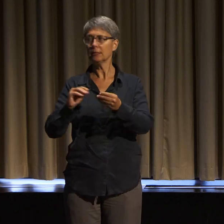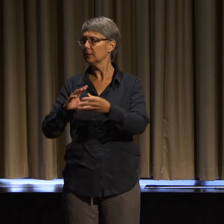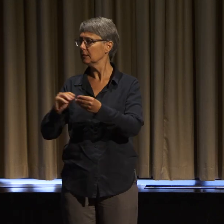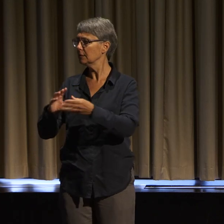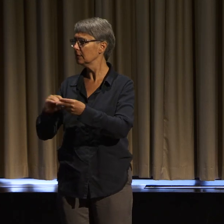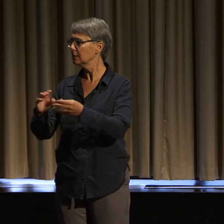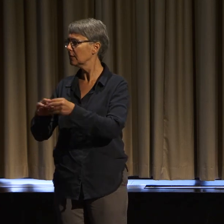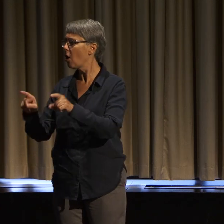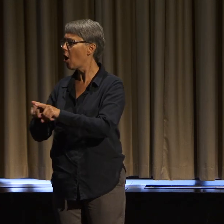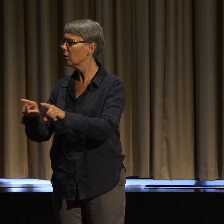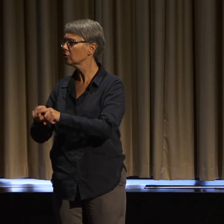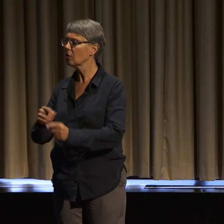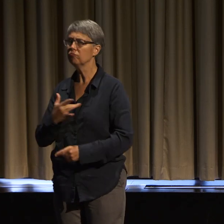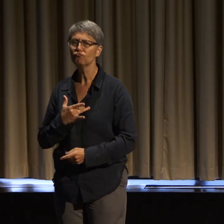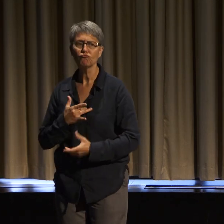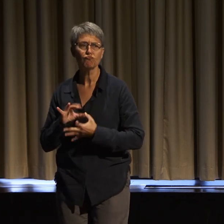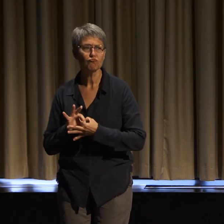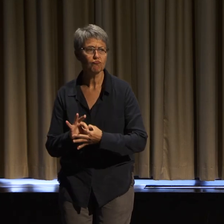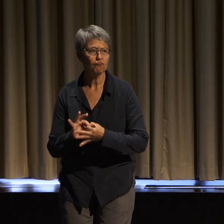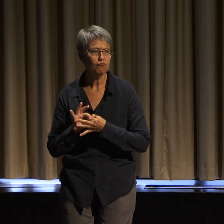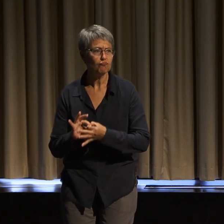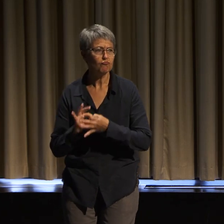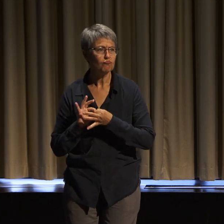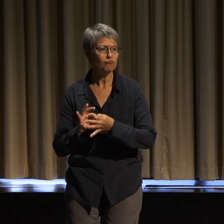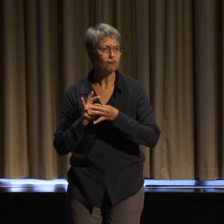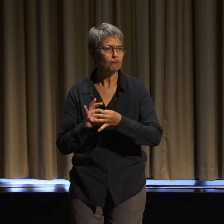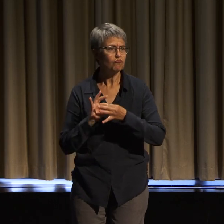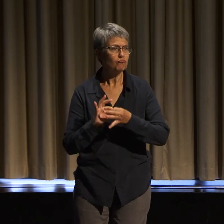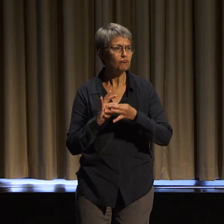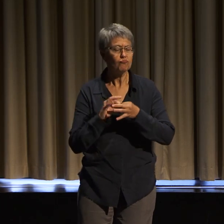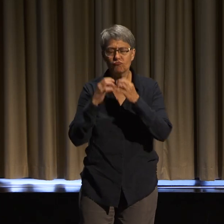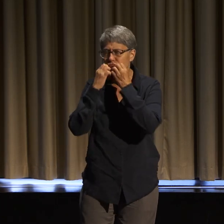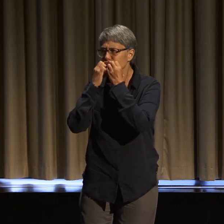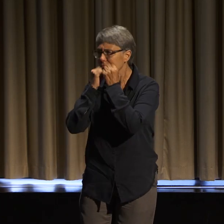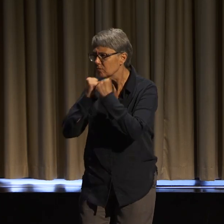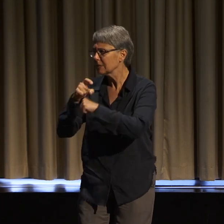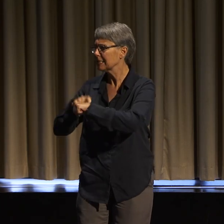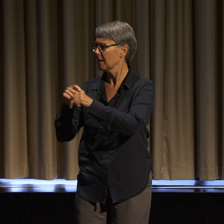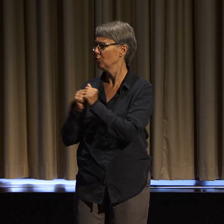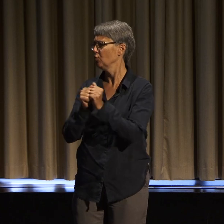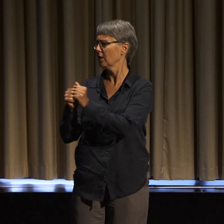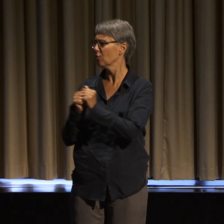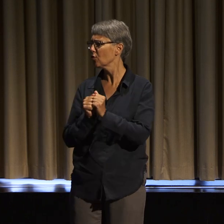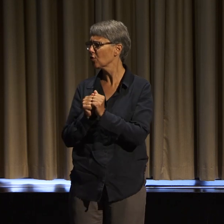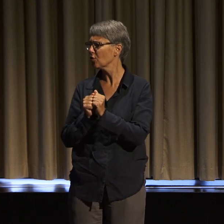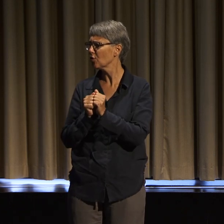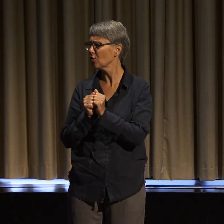of you, and how precious it is to be here together, even if it's just for a day.